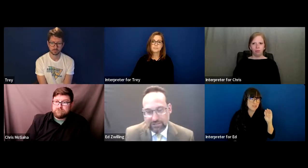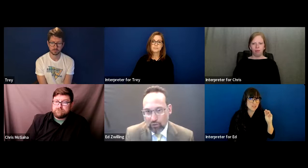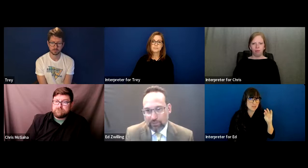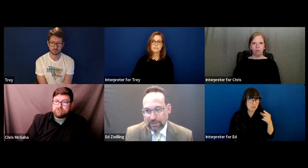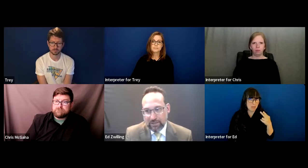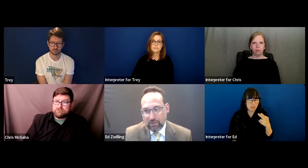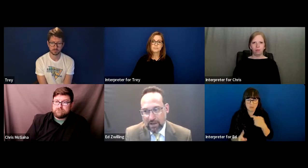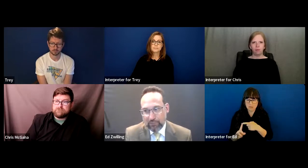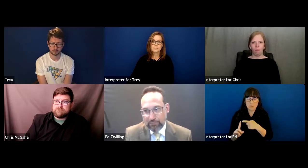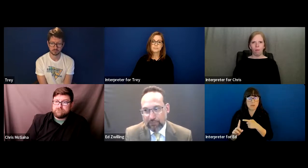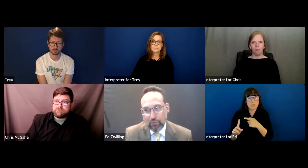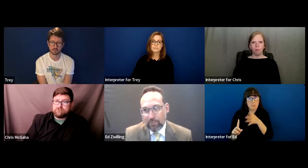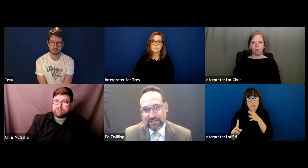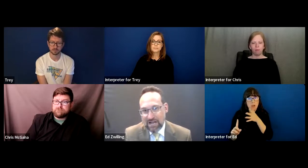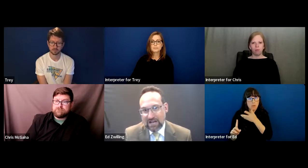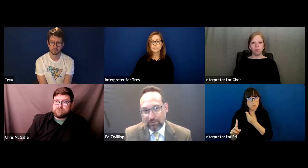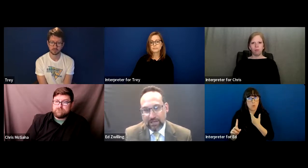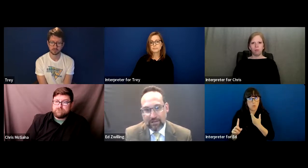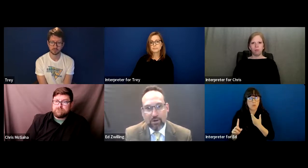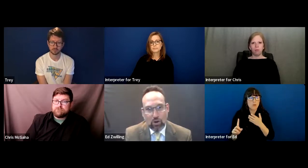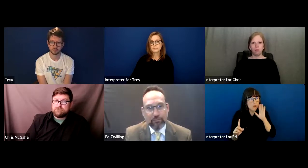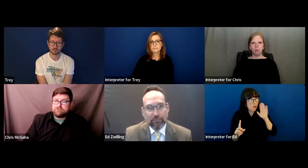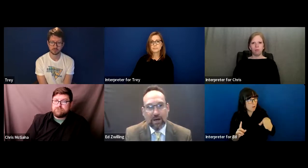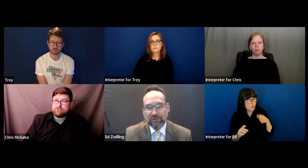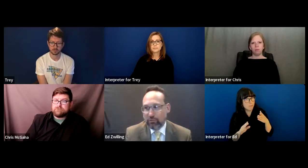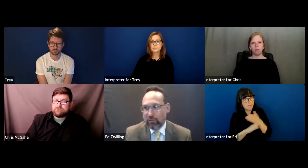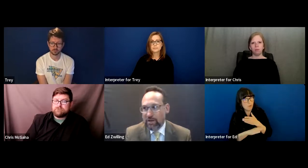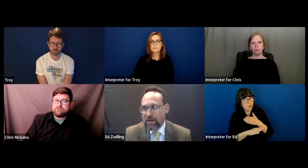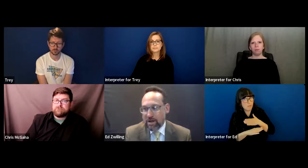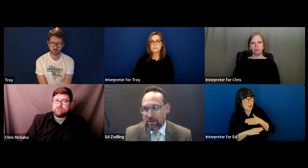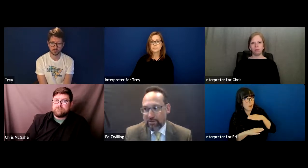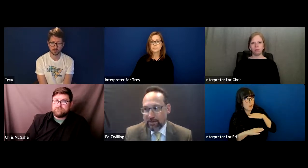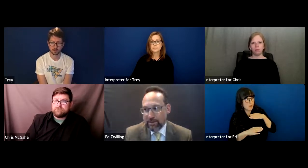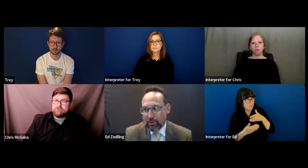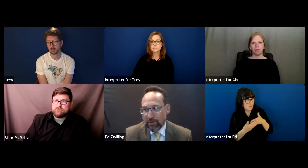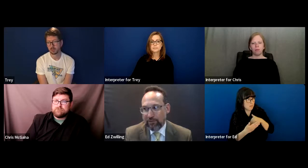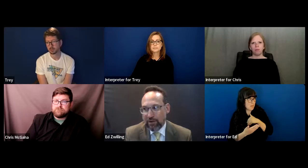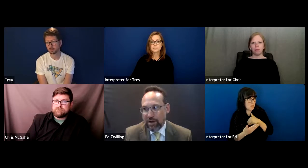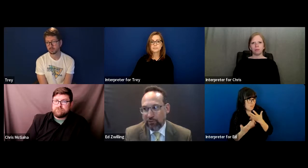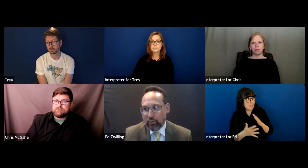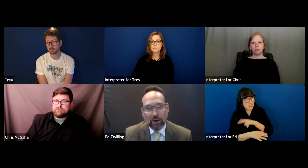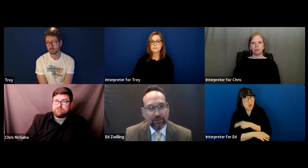She told me, it was before my child came home from the hospital, whenever I was walking